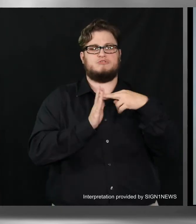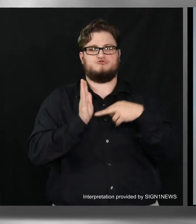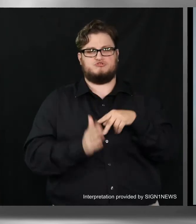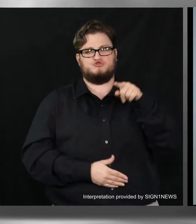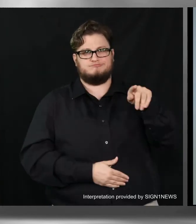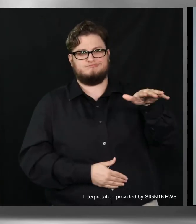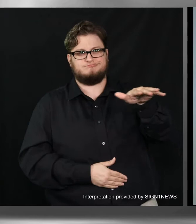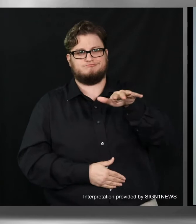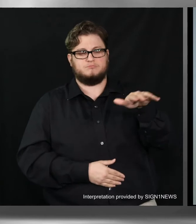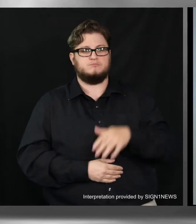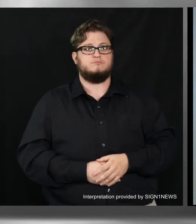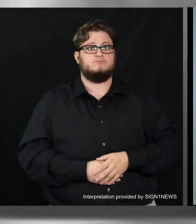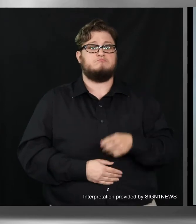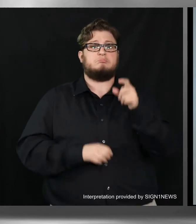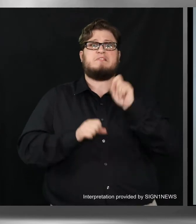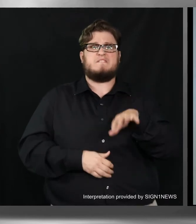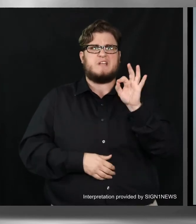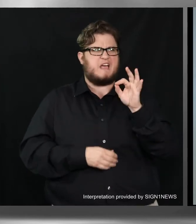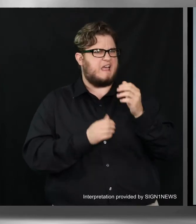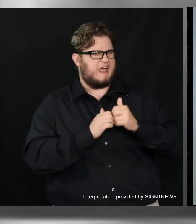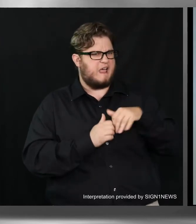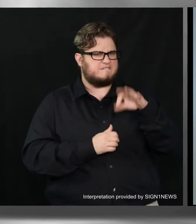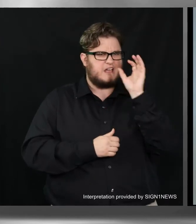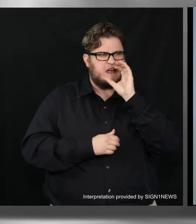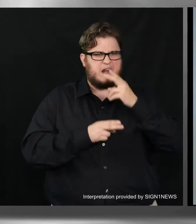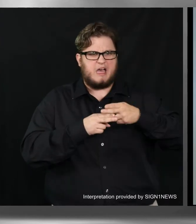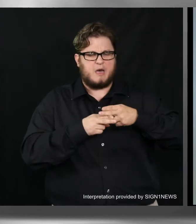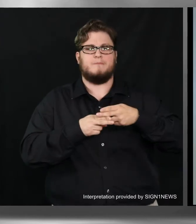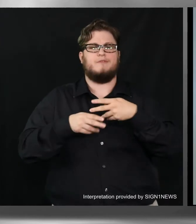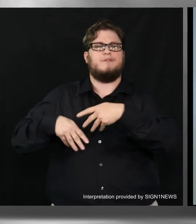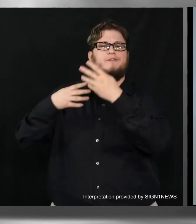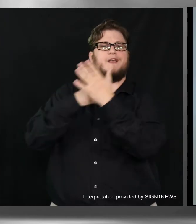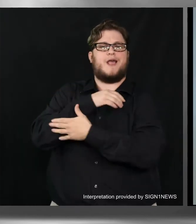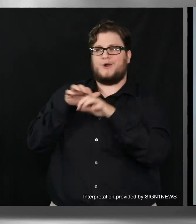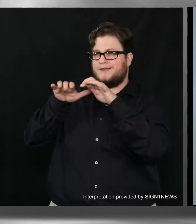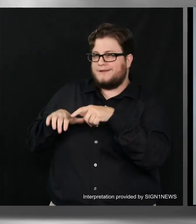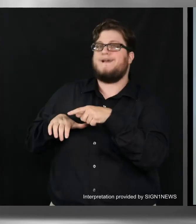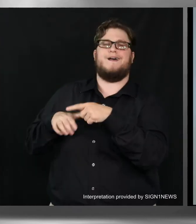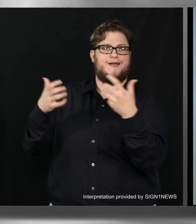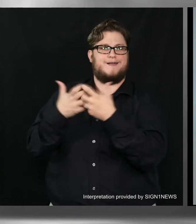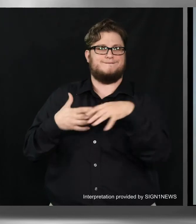You can find this by searching the name of your county and registrar's office online.